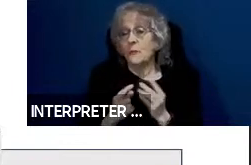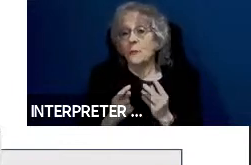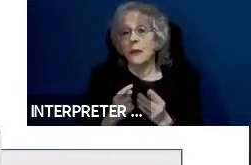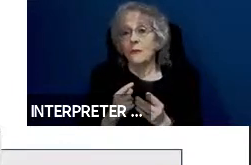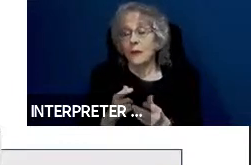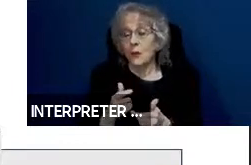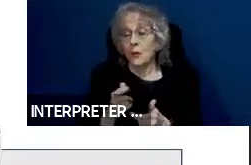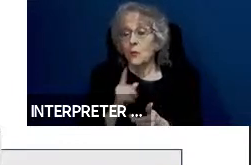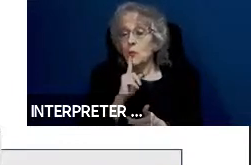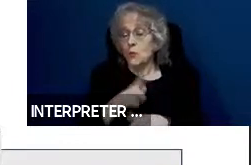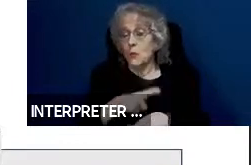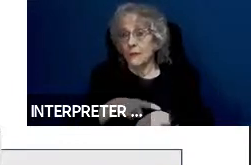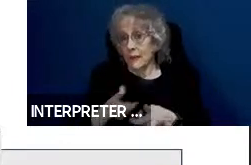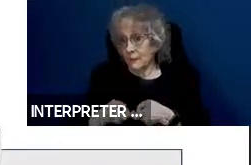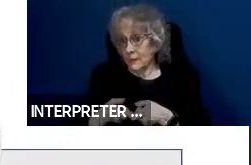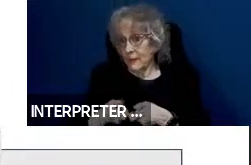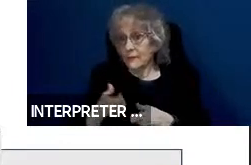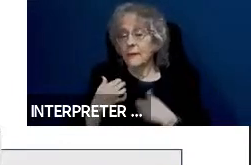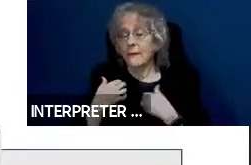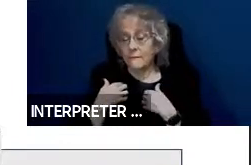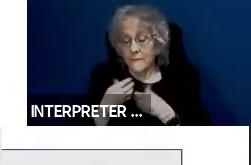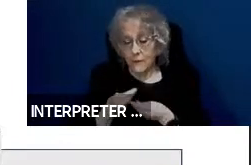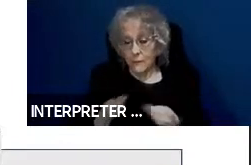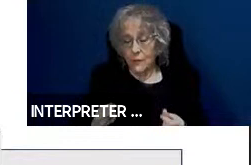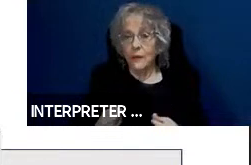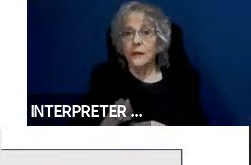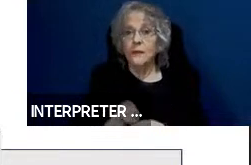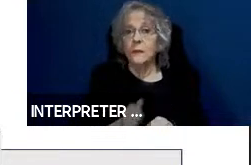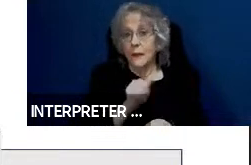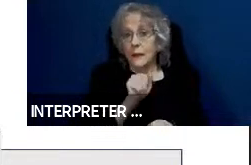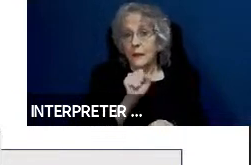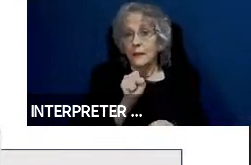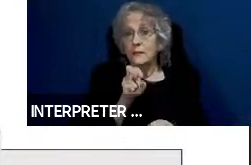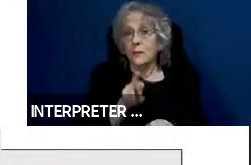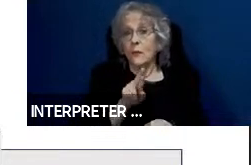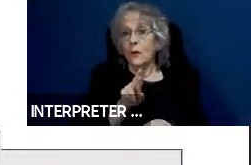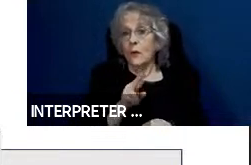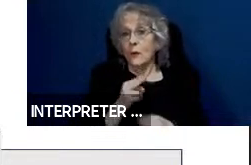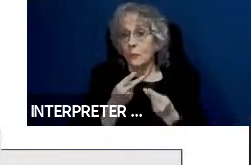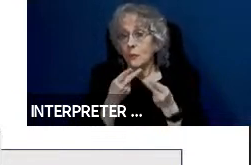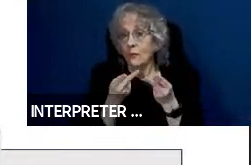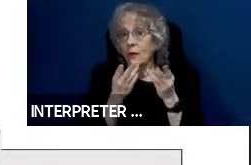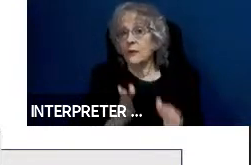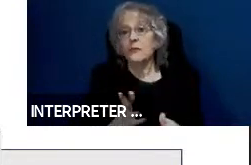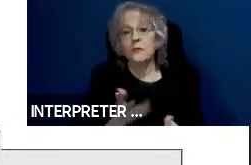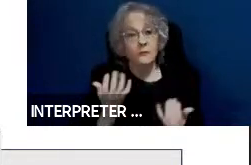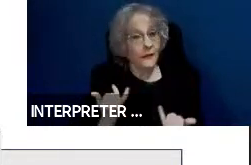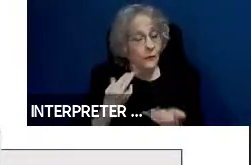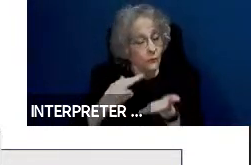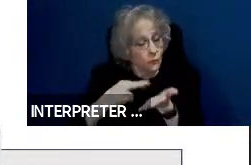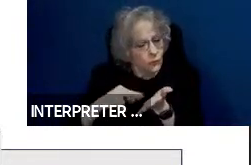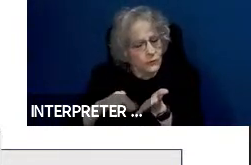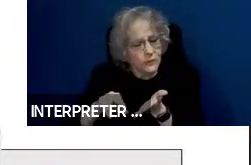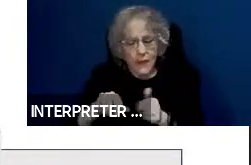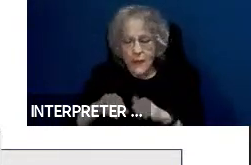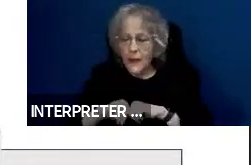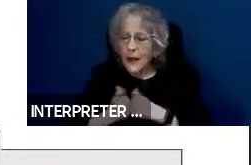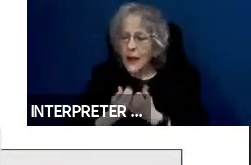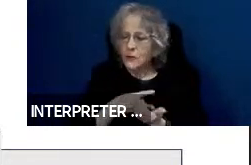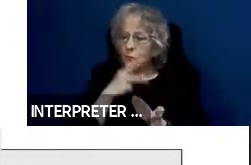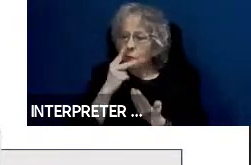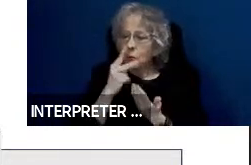It is also our understanding that some of the ASR providers are researching how to program their ASR